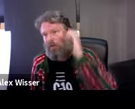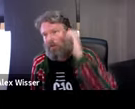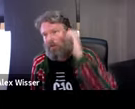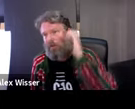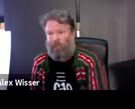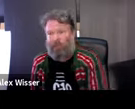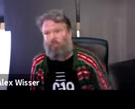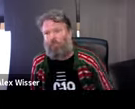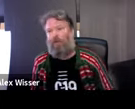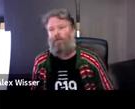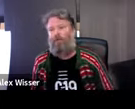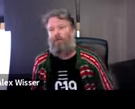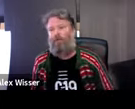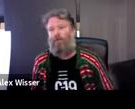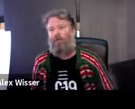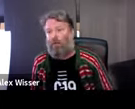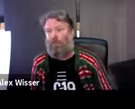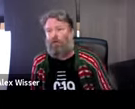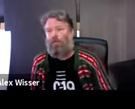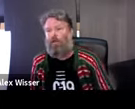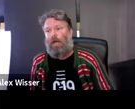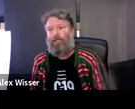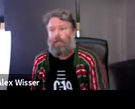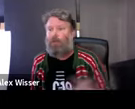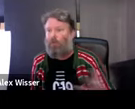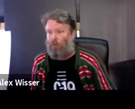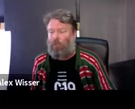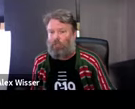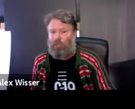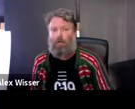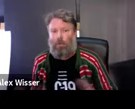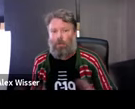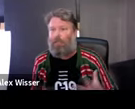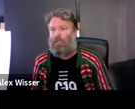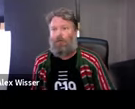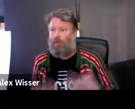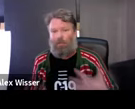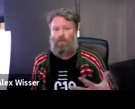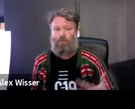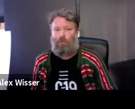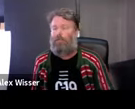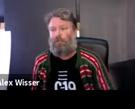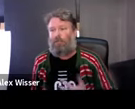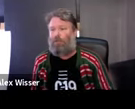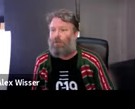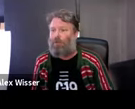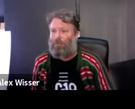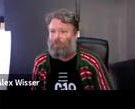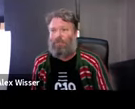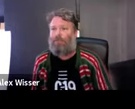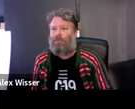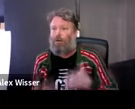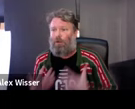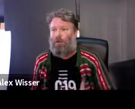isn't familiar with contemporary art by making the subject matter that